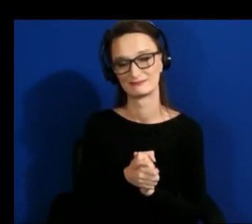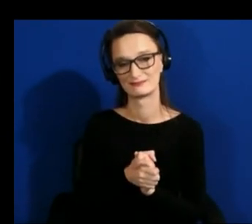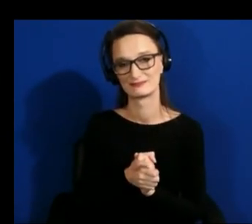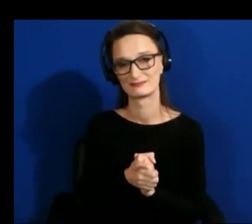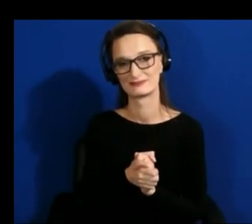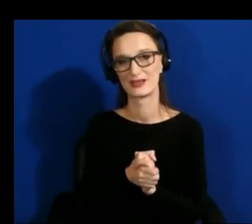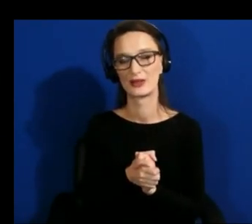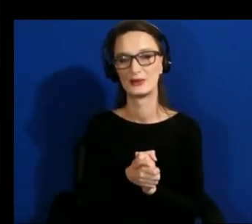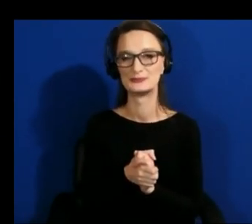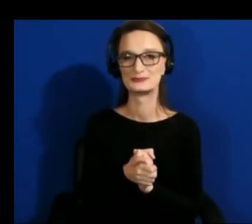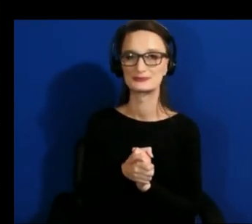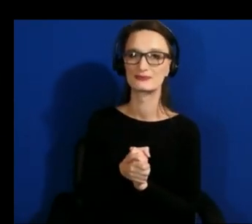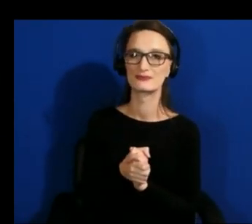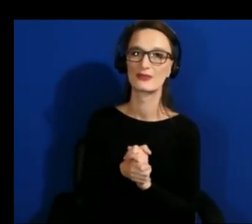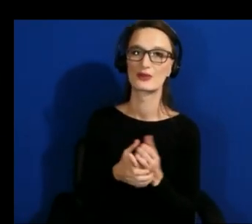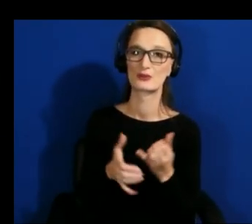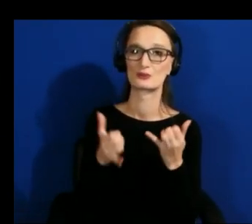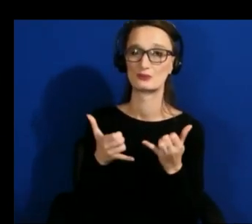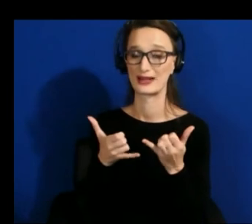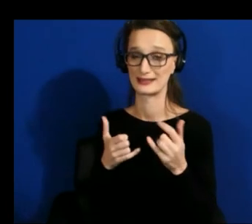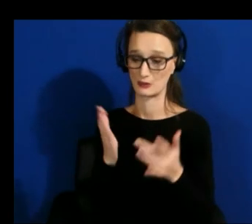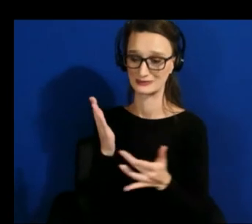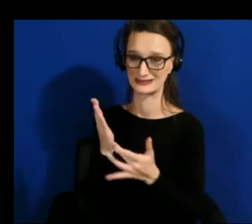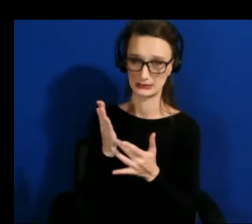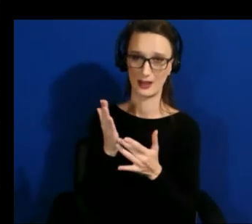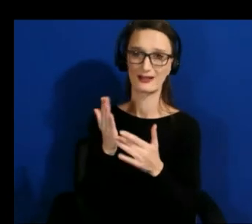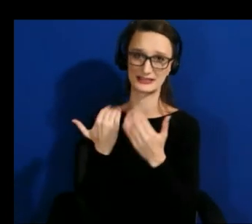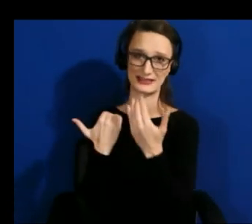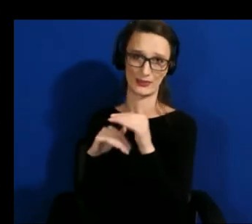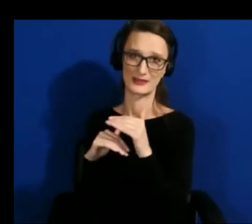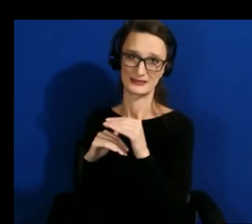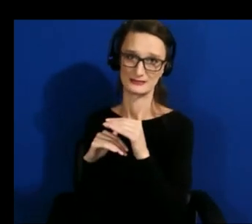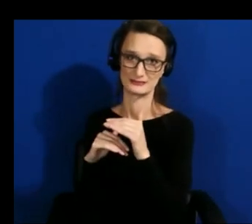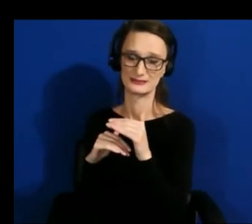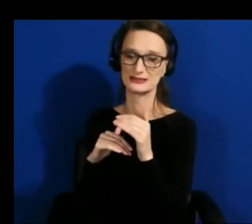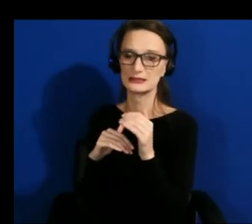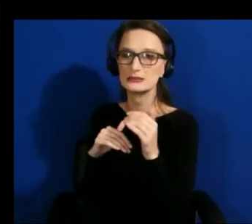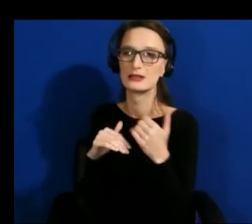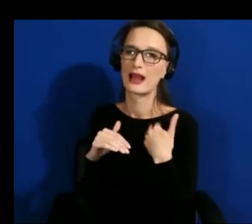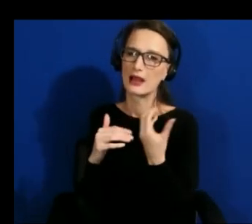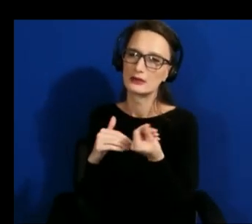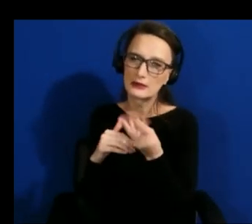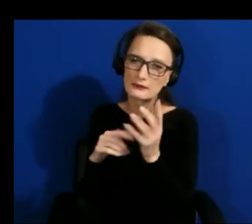limited and so i guess a couple different types of limitations that i've run into are first you know